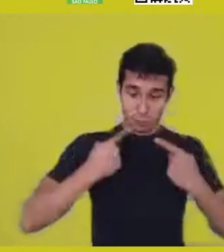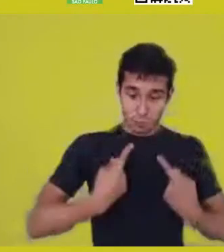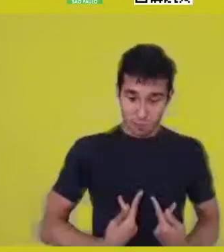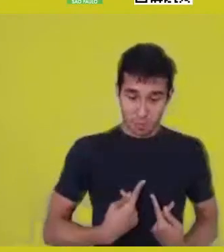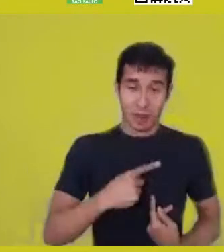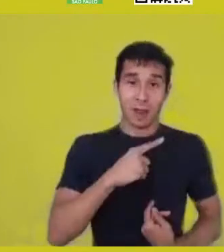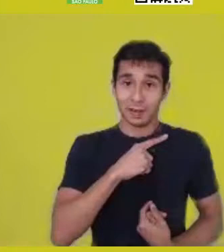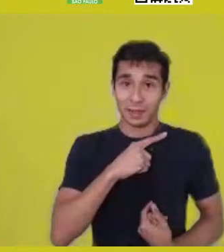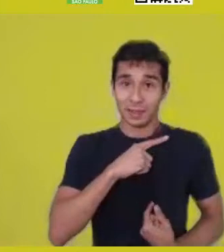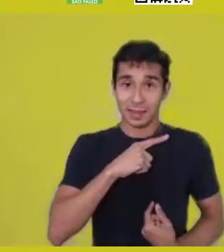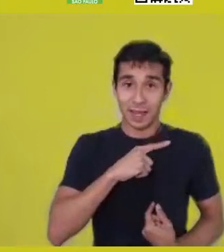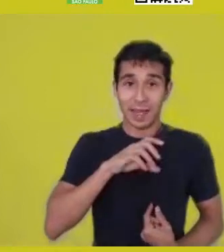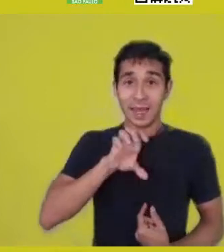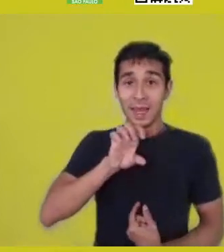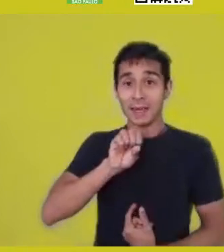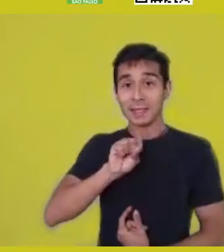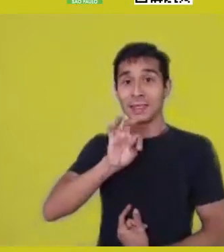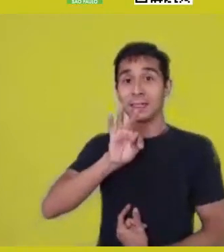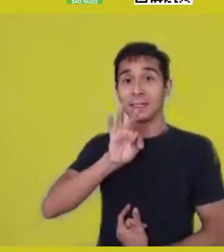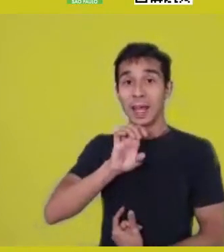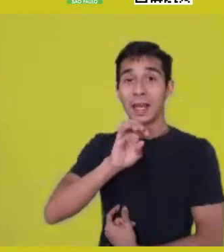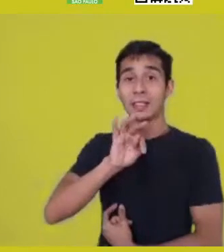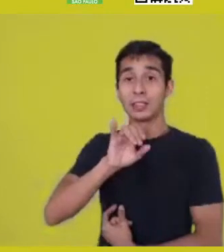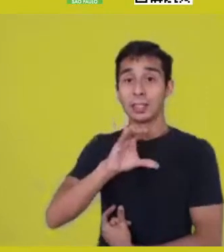It’s a way to relate to what’s real.